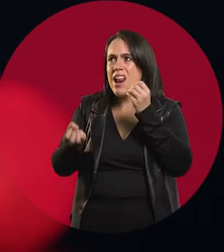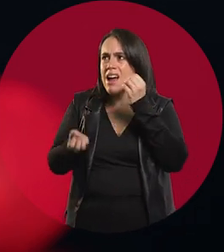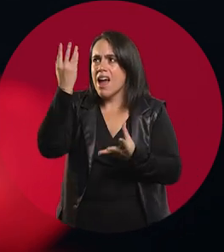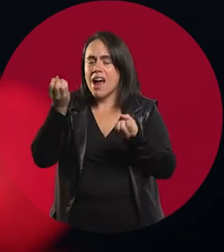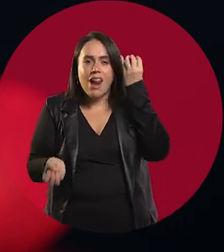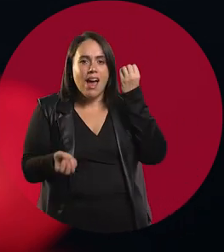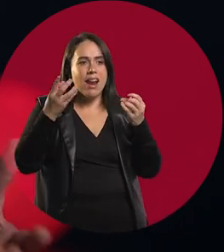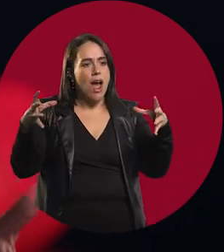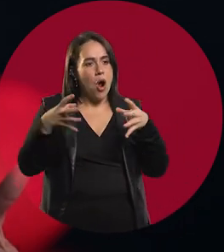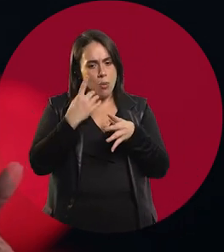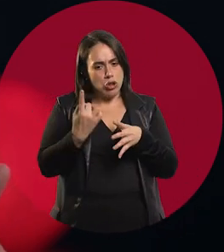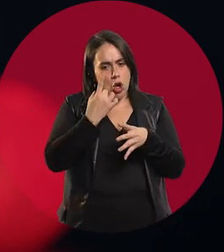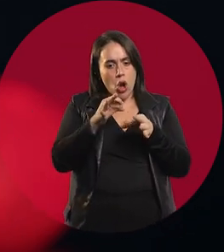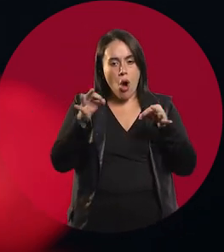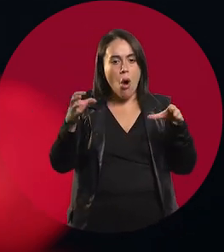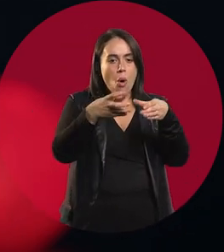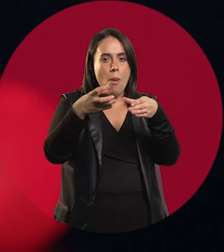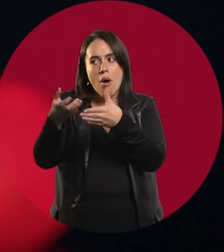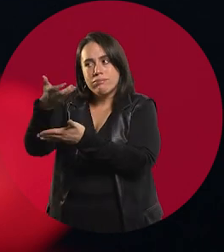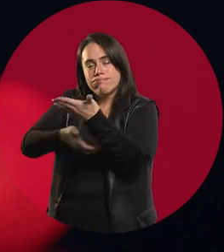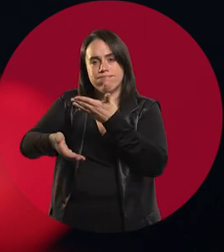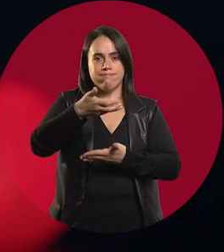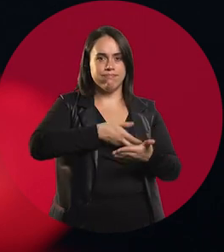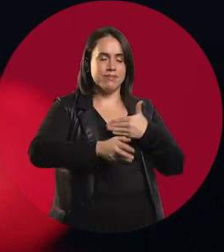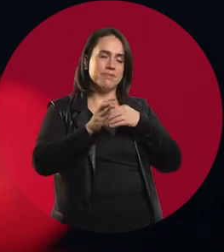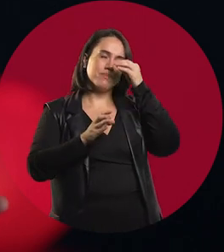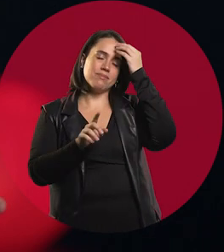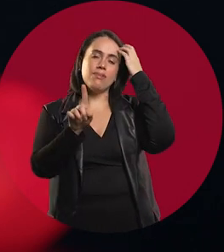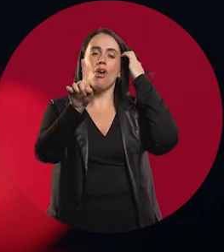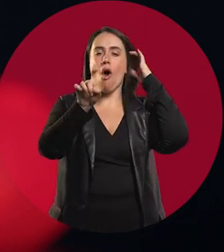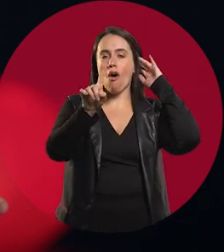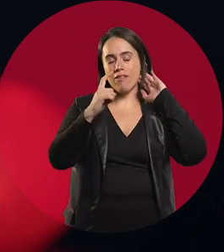We created things together that were obviously very rudimentary.